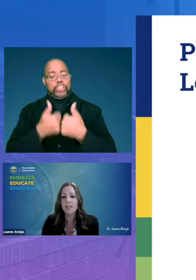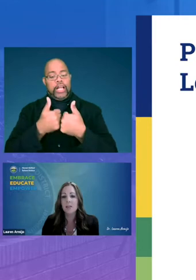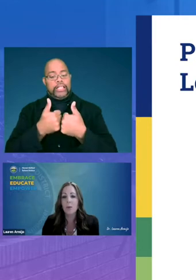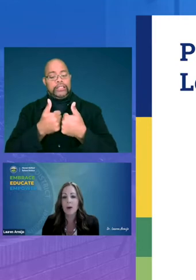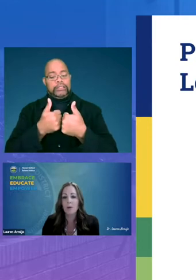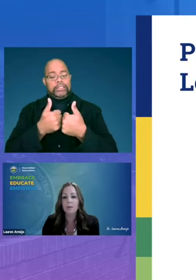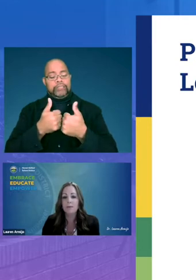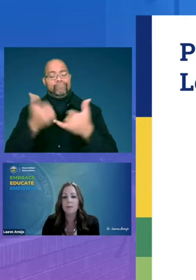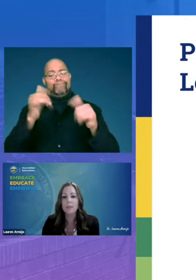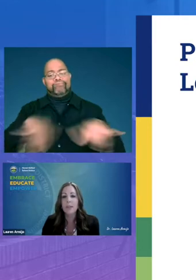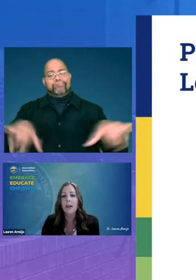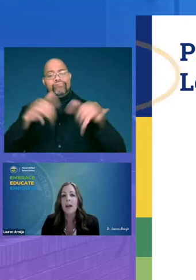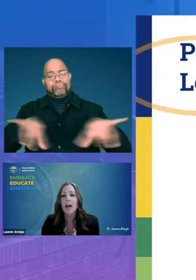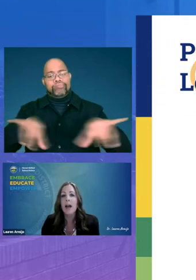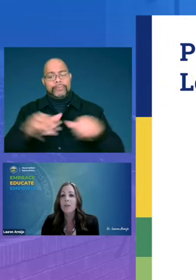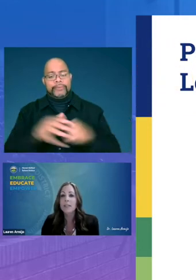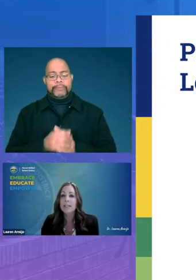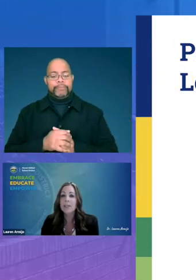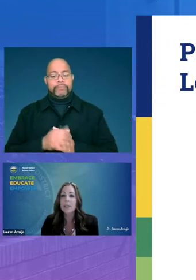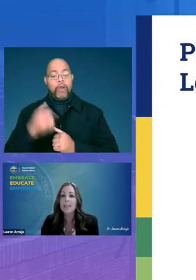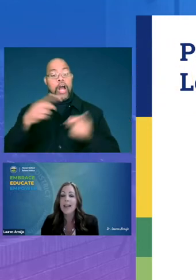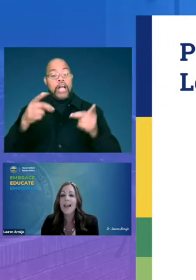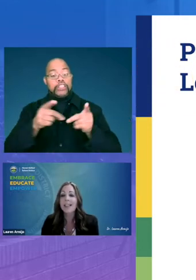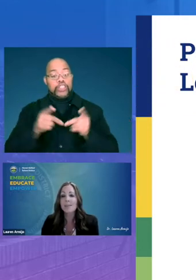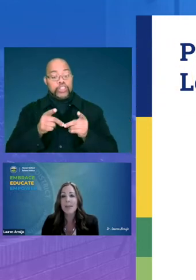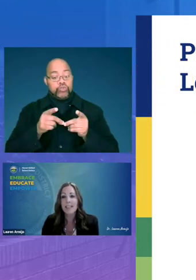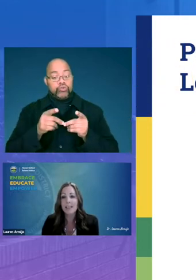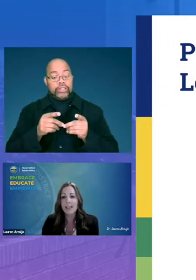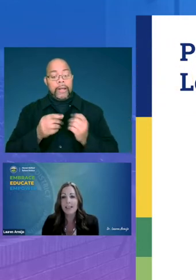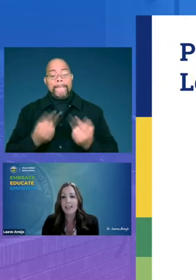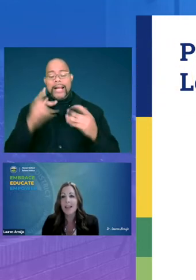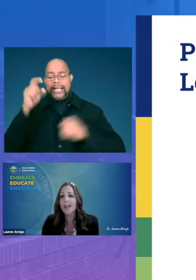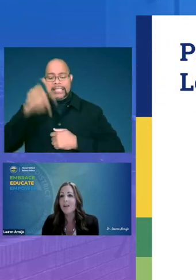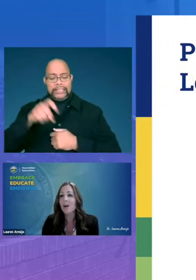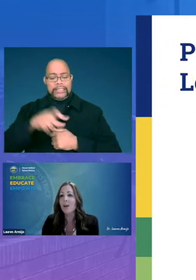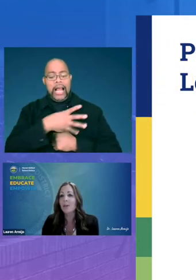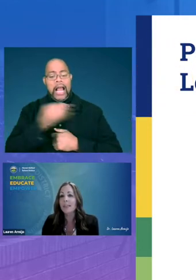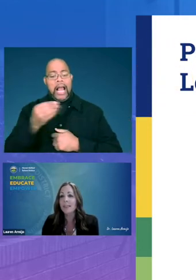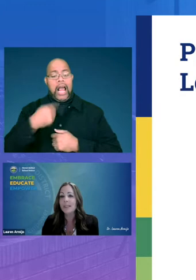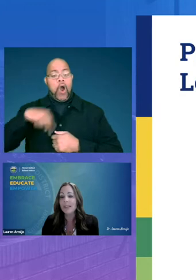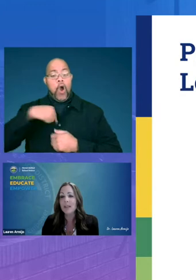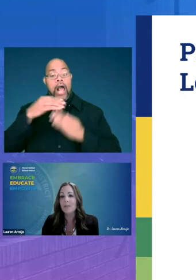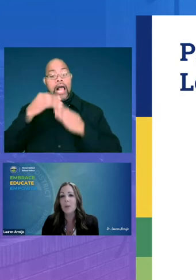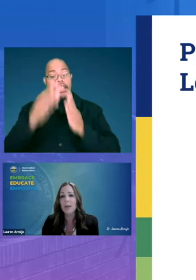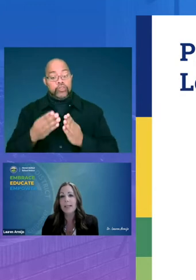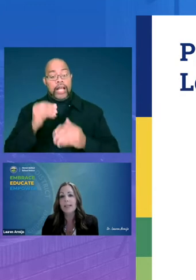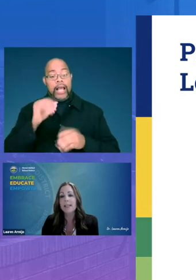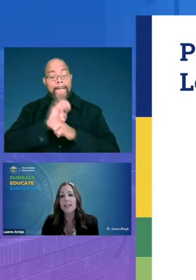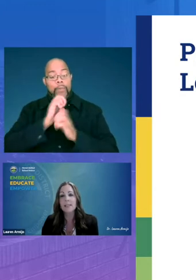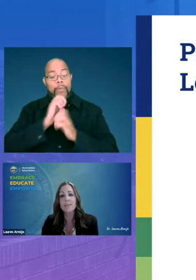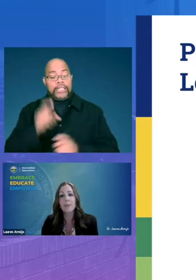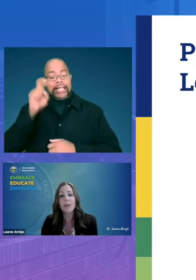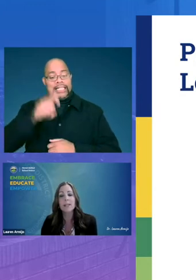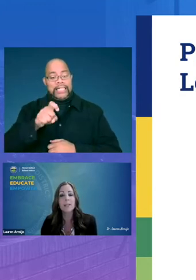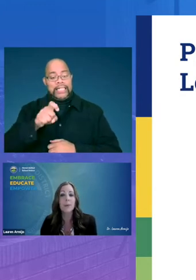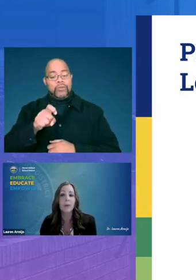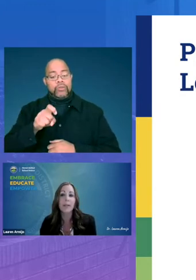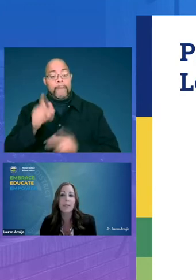quo our district has many needs and our leaders and employees need to be ones who are going to